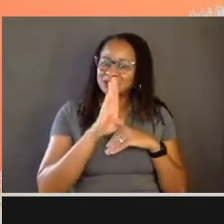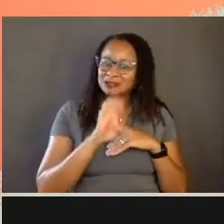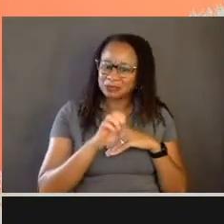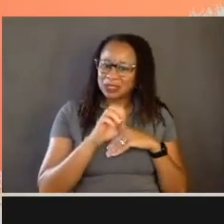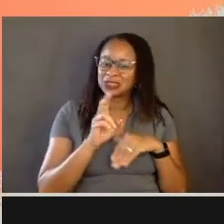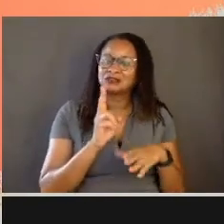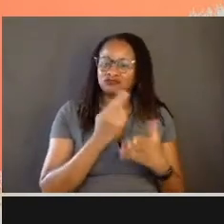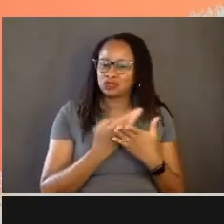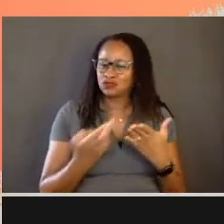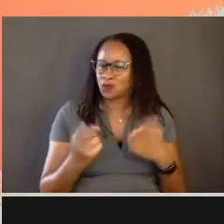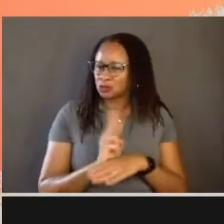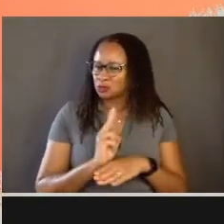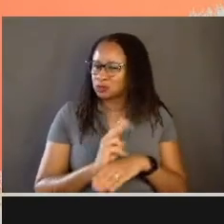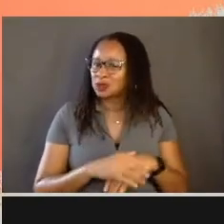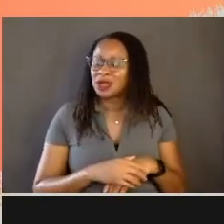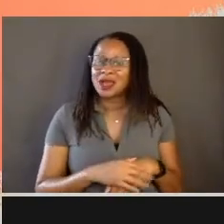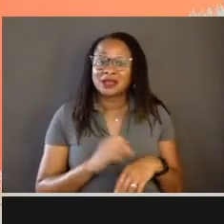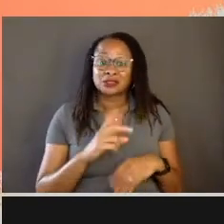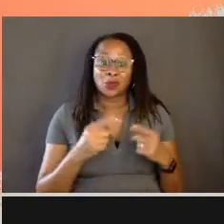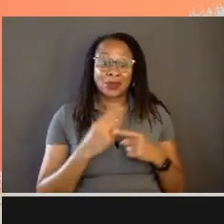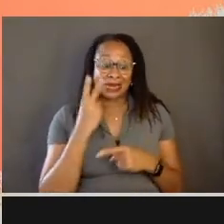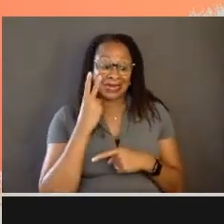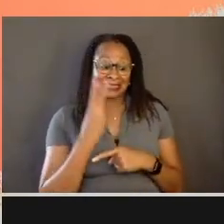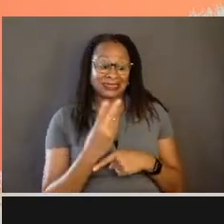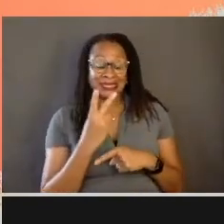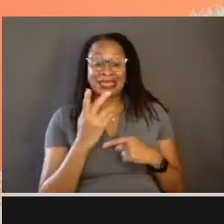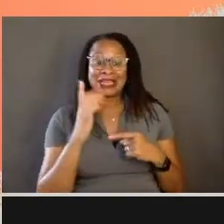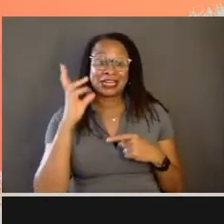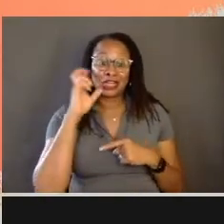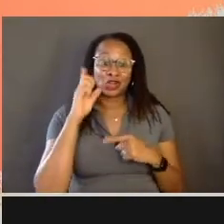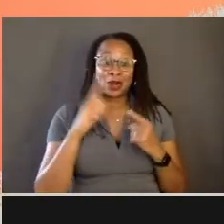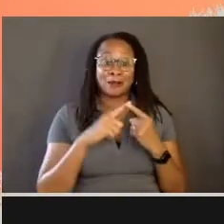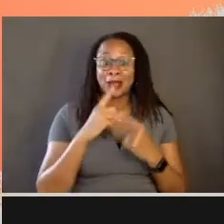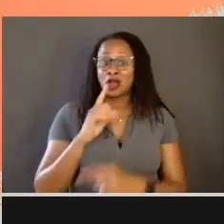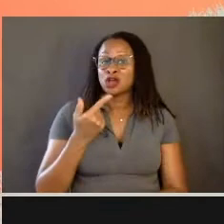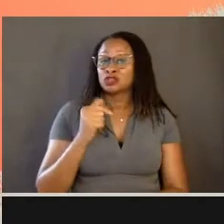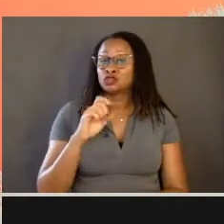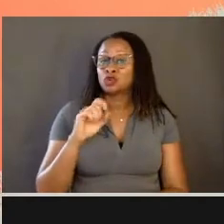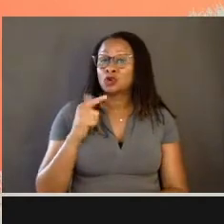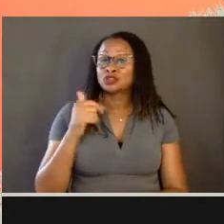So, when I see and hear about Georgia's story, I really see the resilience.